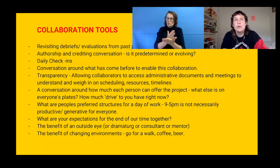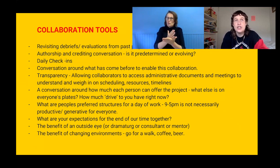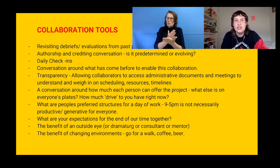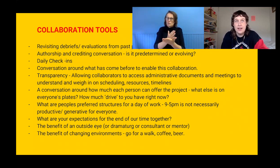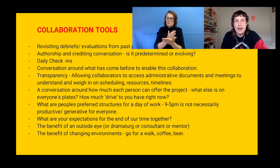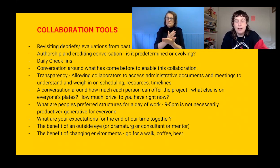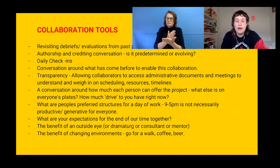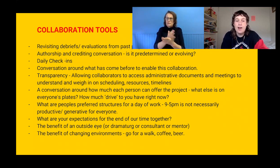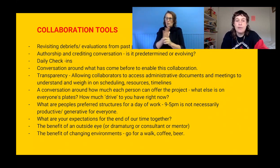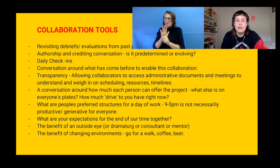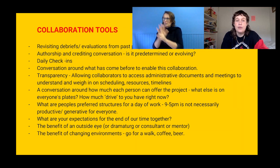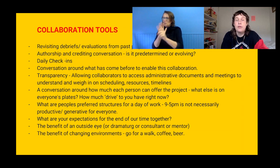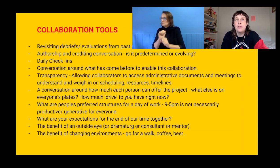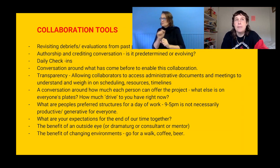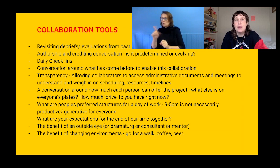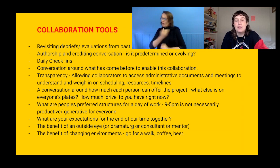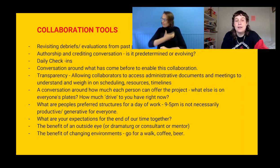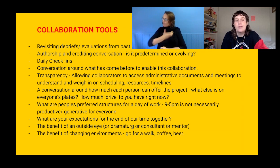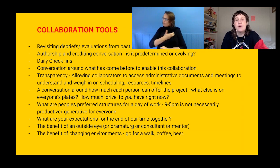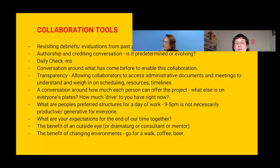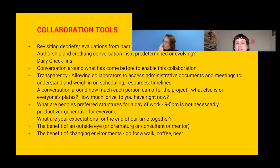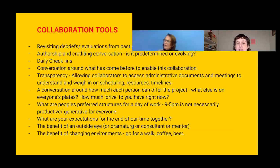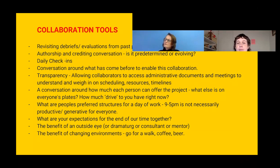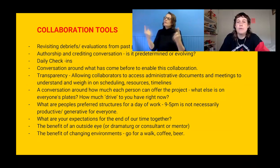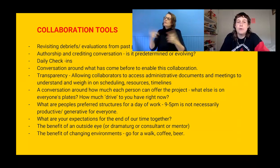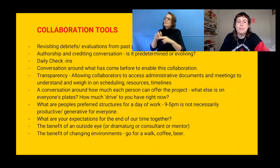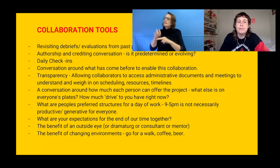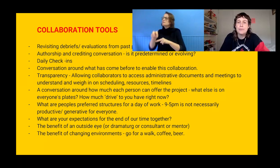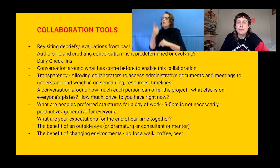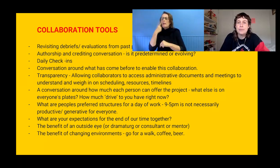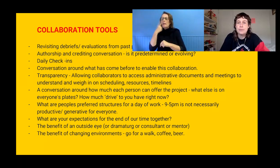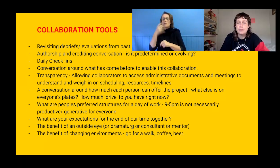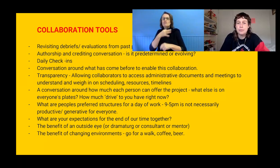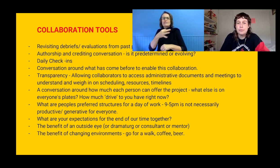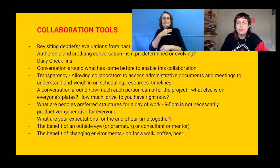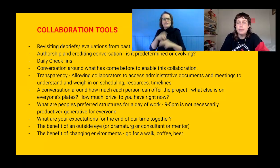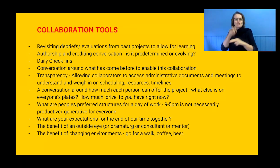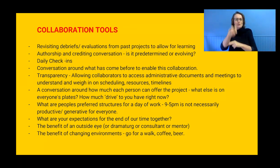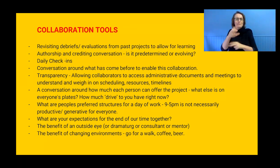push each other out of our comfort zones and make things that we have never seen before.